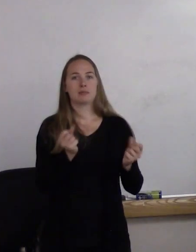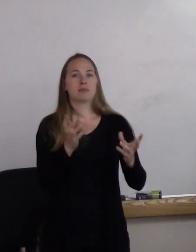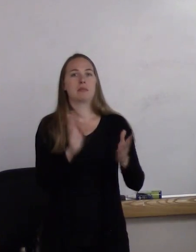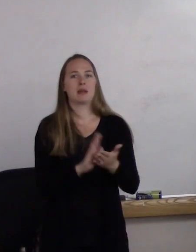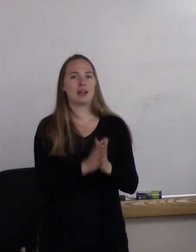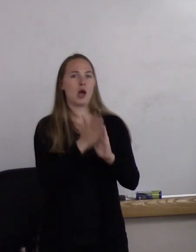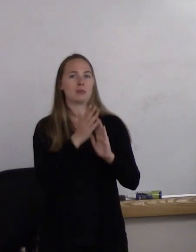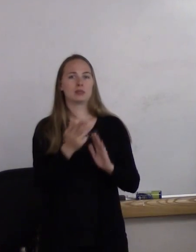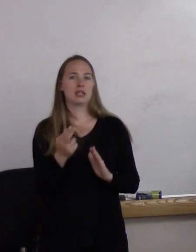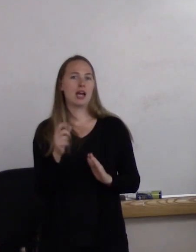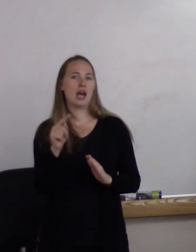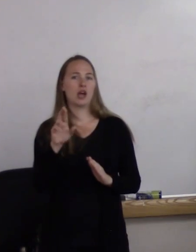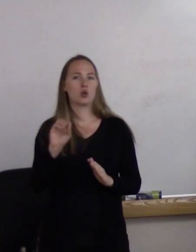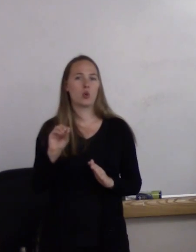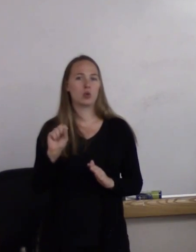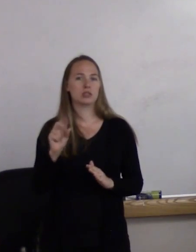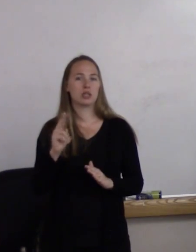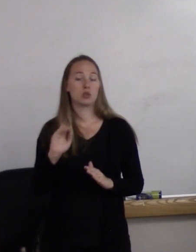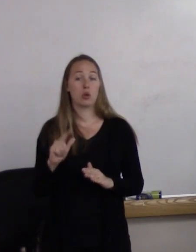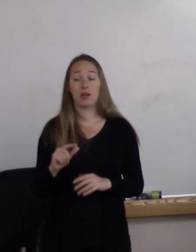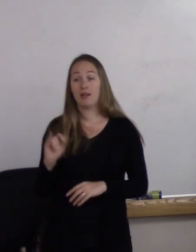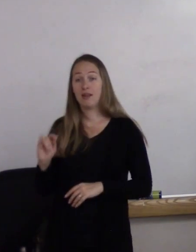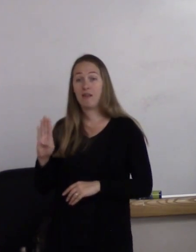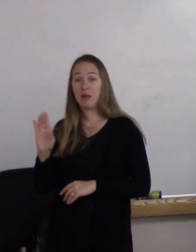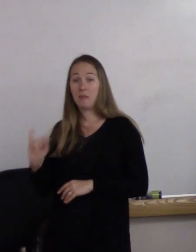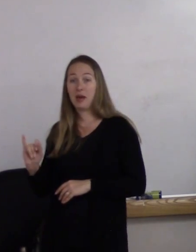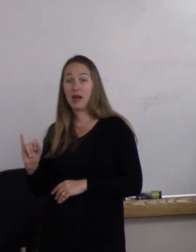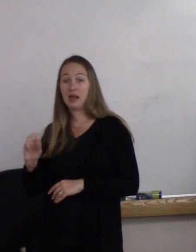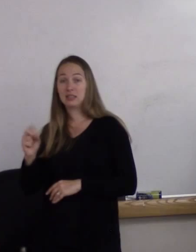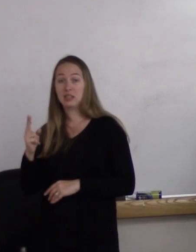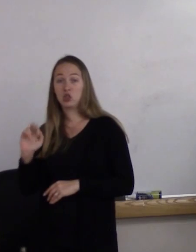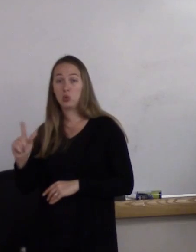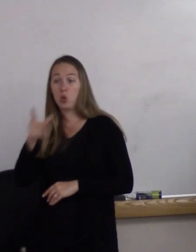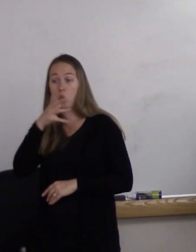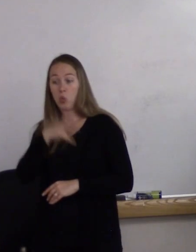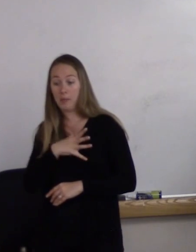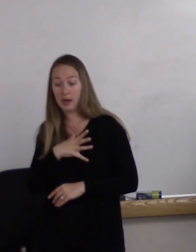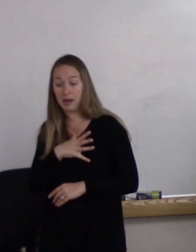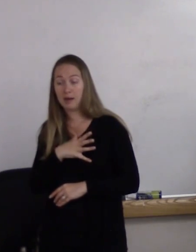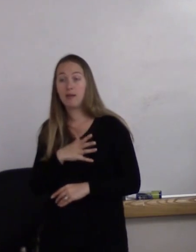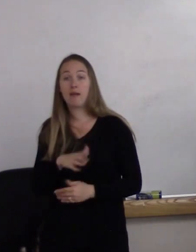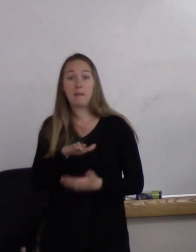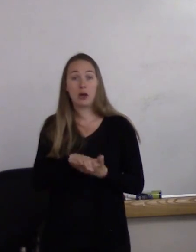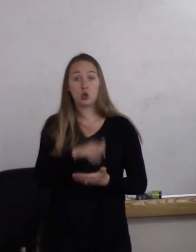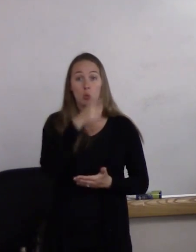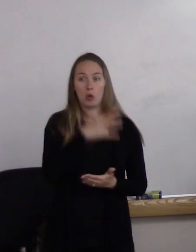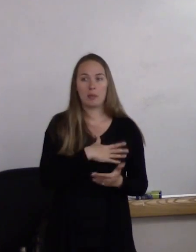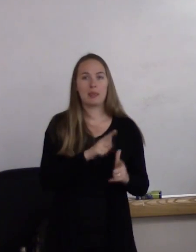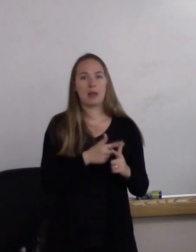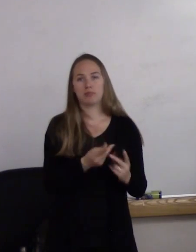And if a bisexual woman has--marries a woman, she all of a sudden becomes a lesbian.